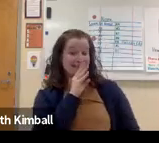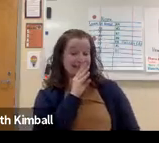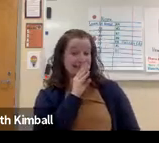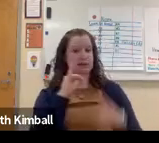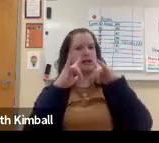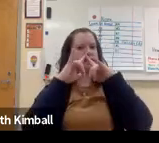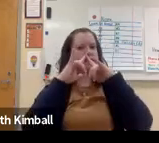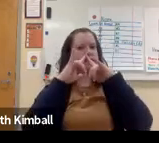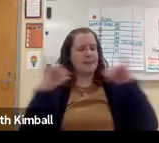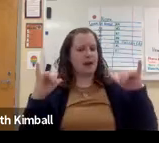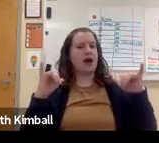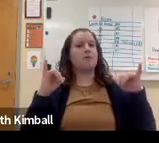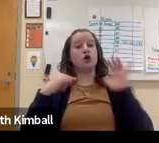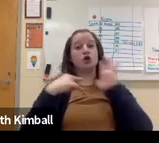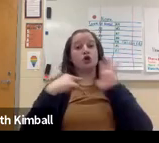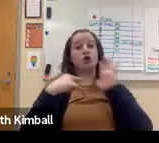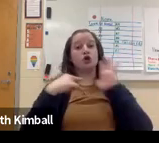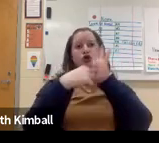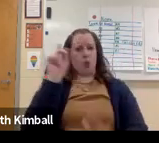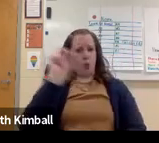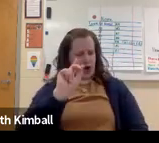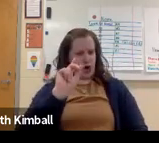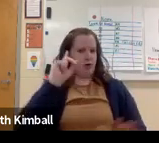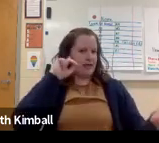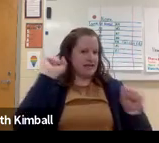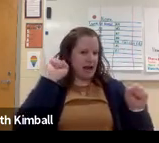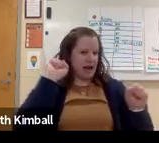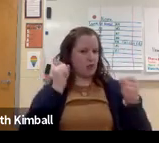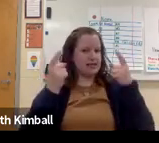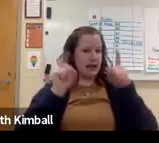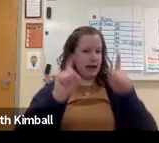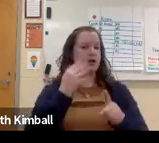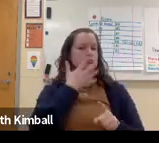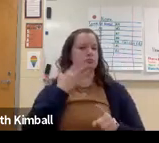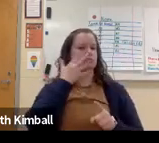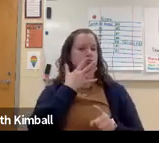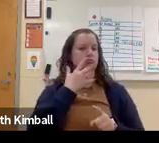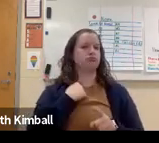And so the teacher is speaking, and while they speak, they actually are showing where the sounds